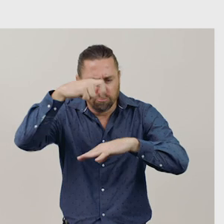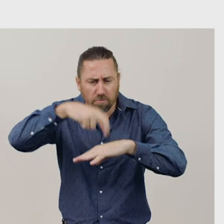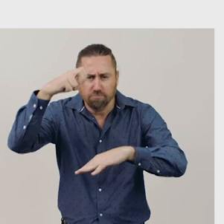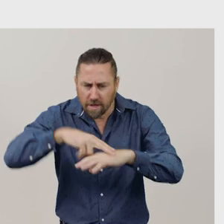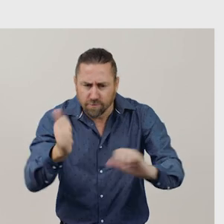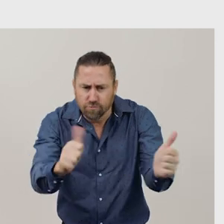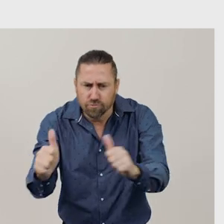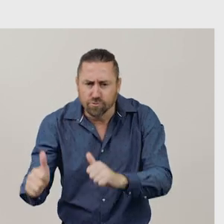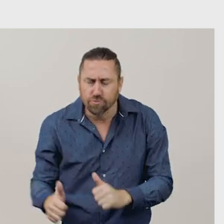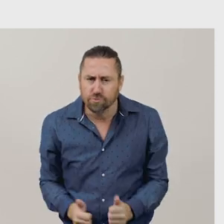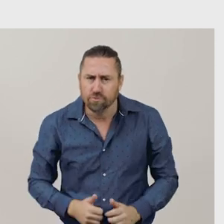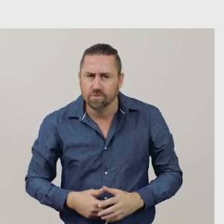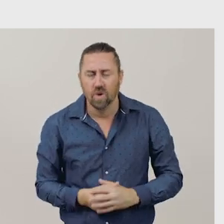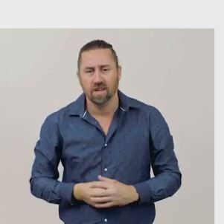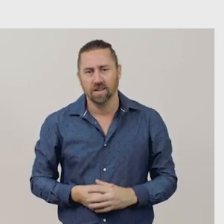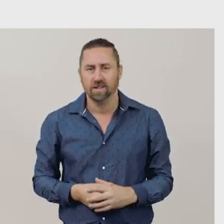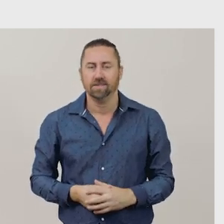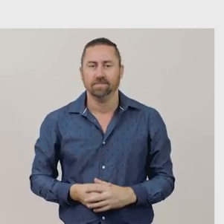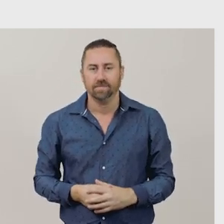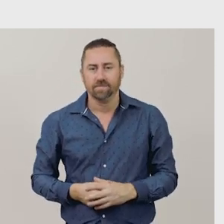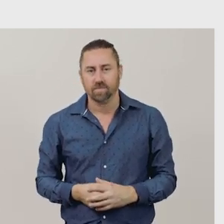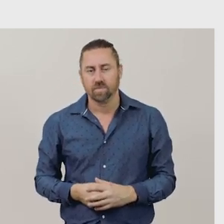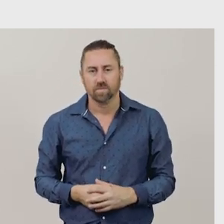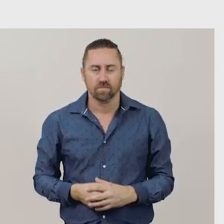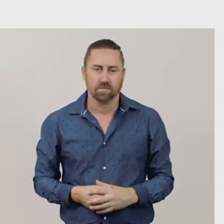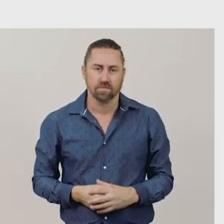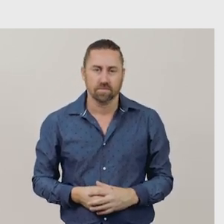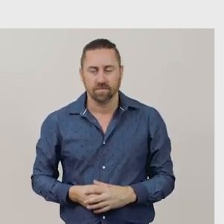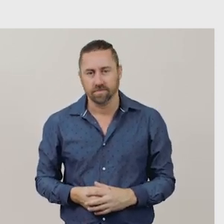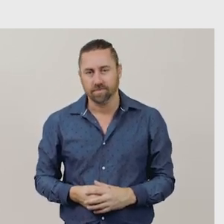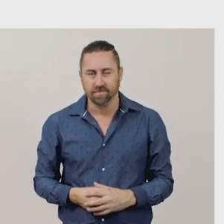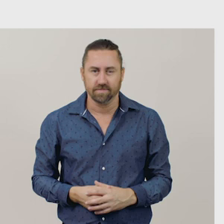[monkeys hoot and screech]